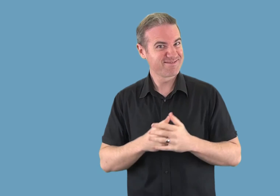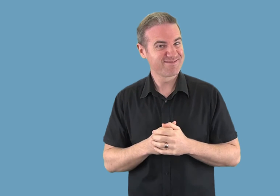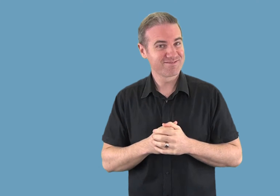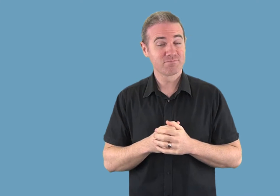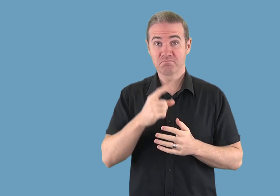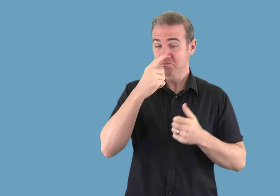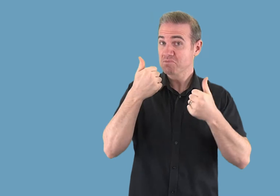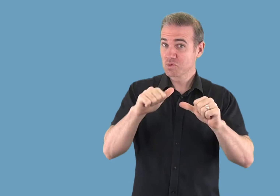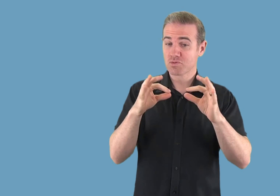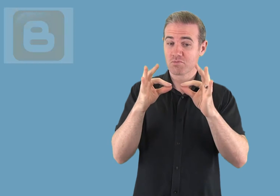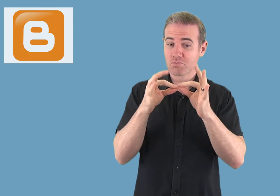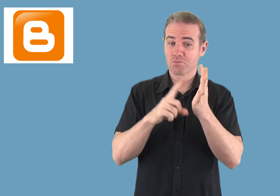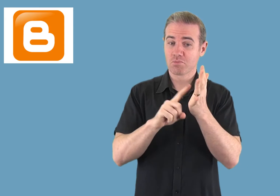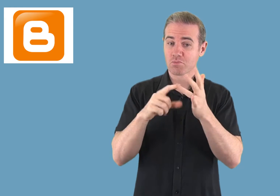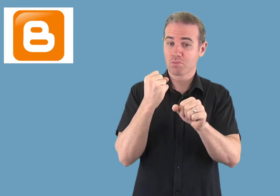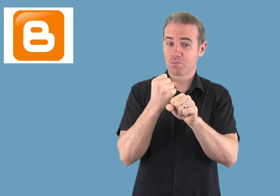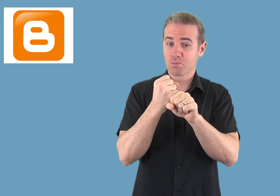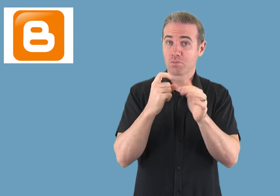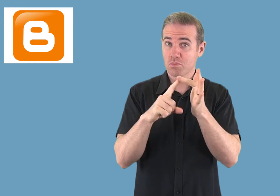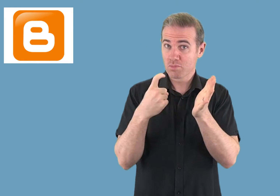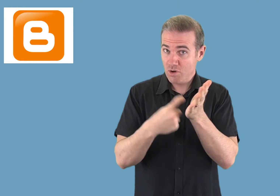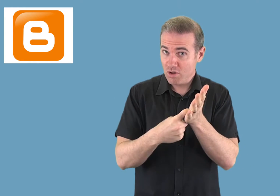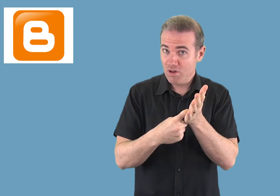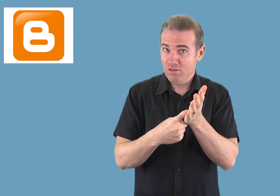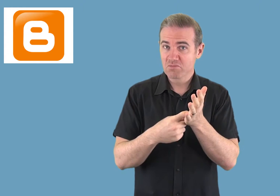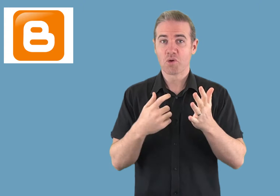you enjoy writing and sharing your view of the world, using